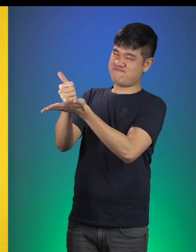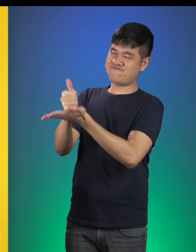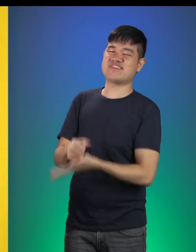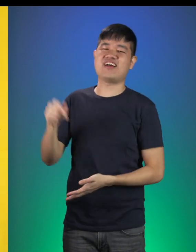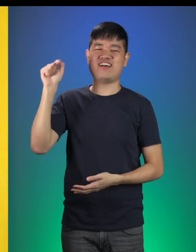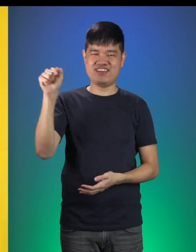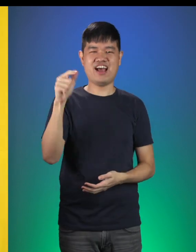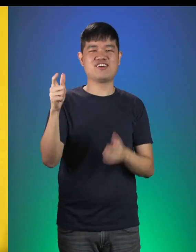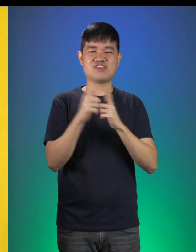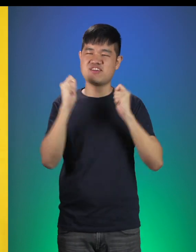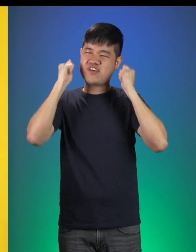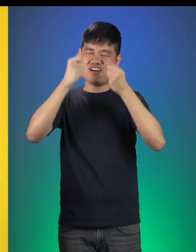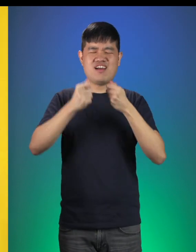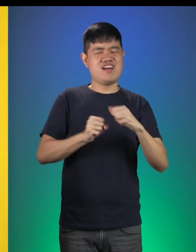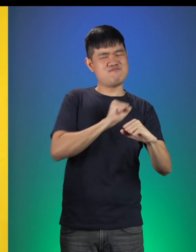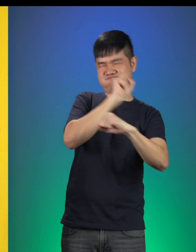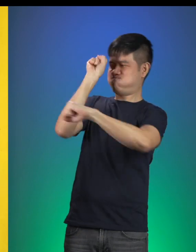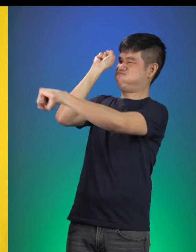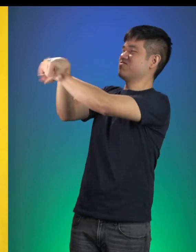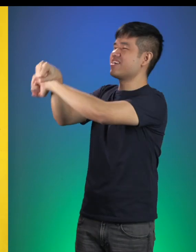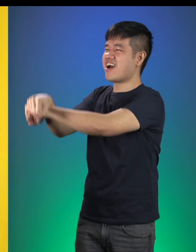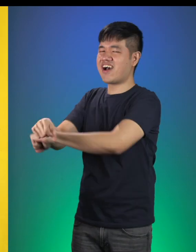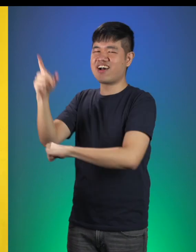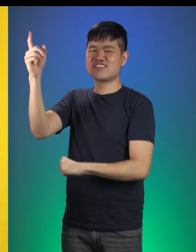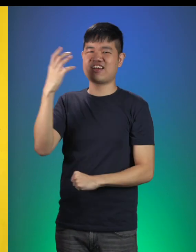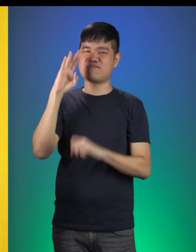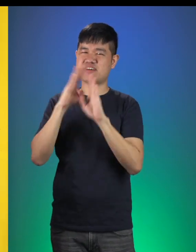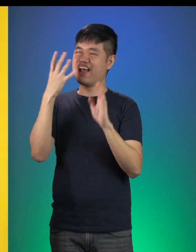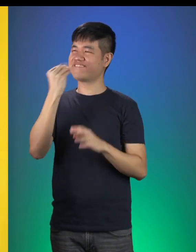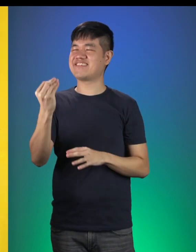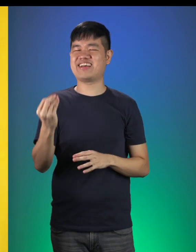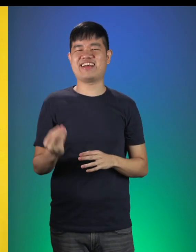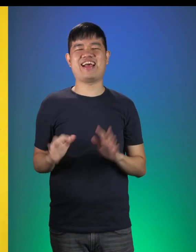Little Red was able to outsmart the Big Bad Wolf! And yay!